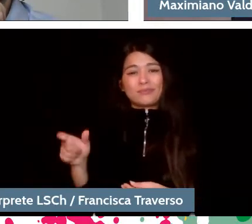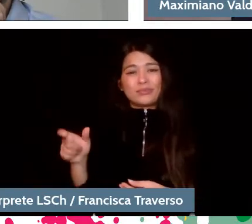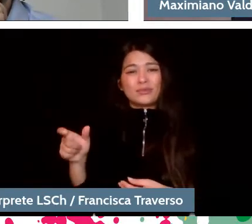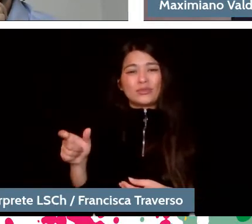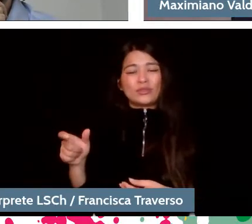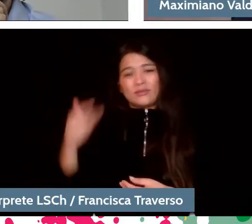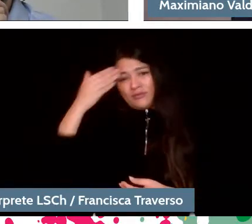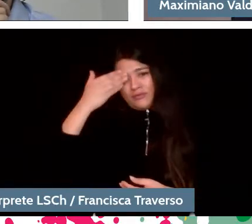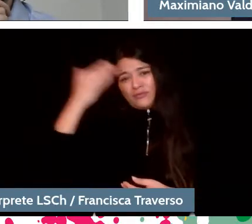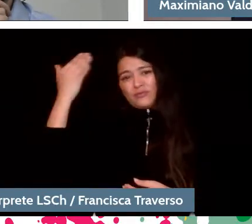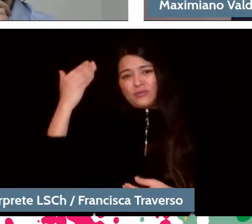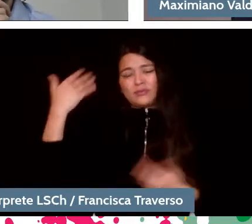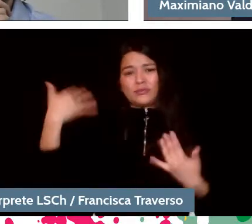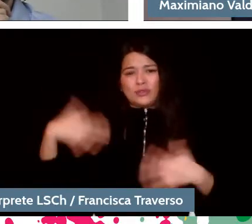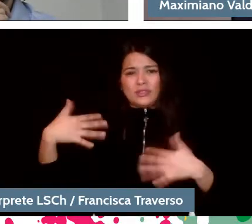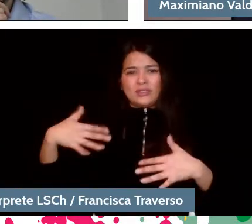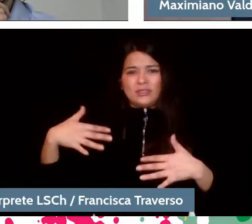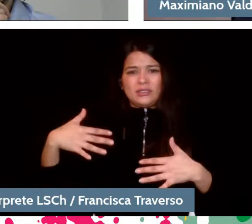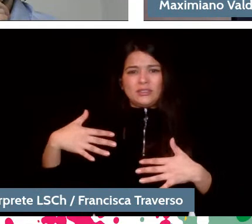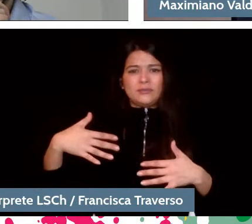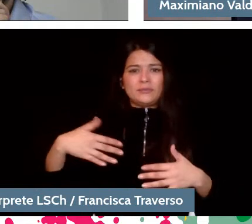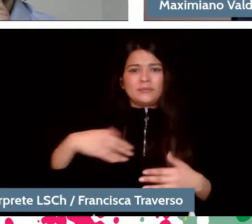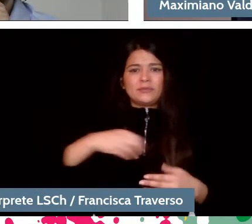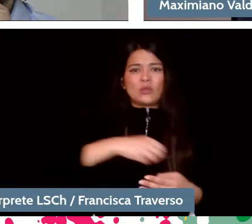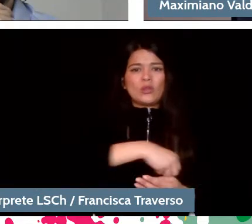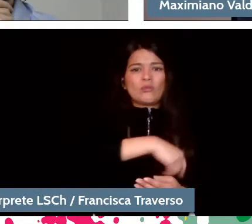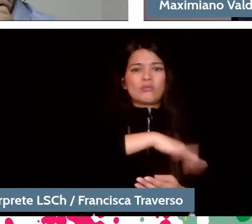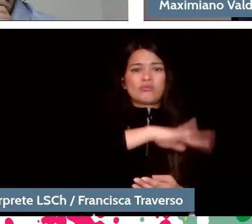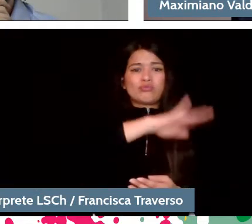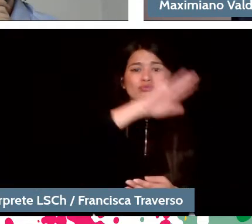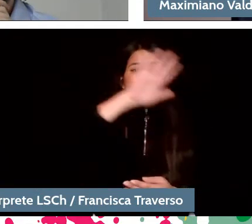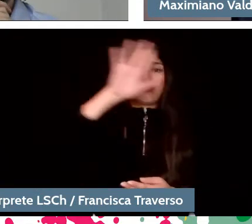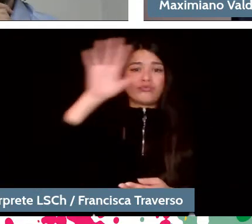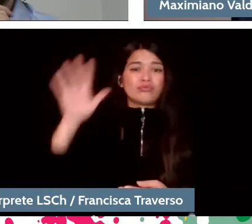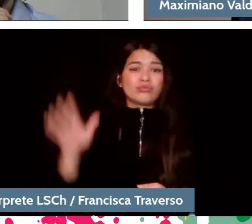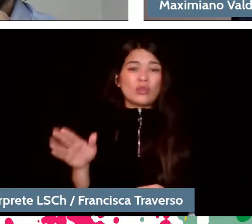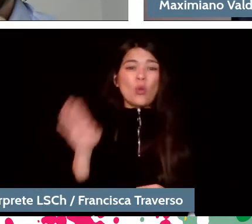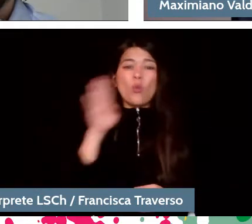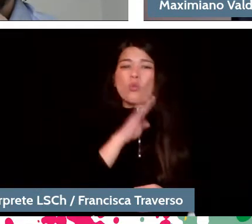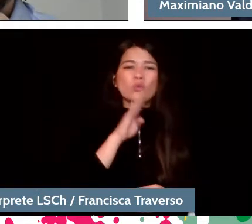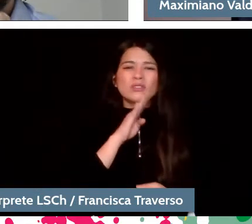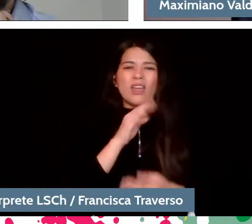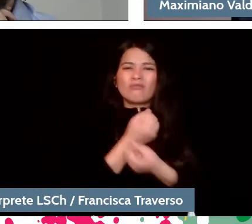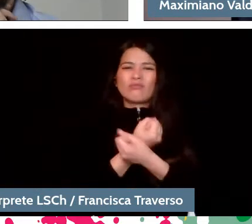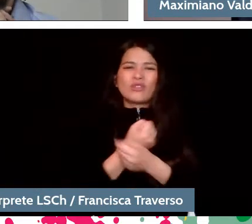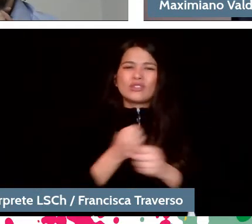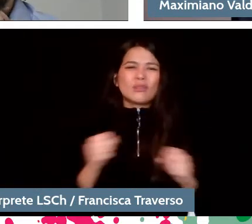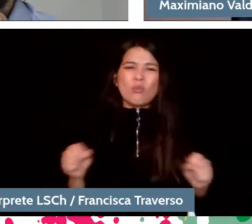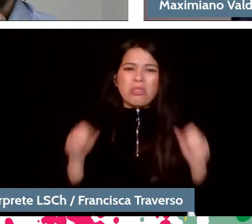that the chromatic system gives him, it is obviously not possible to follow that path because everything is going to be a copy